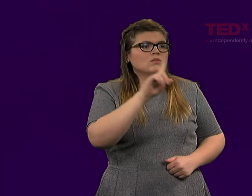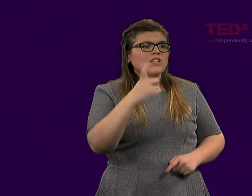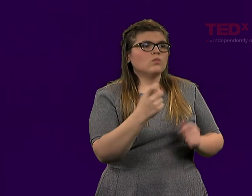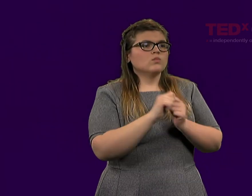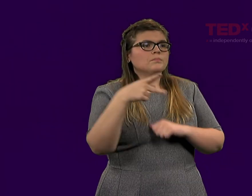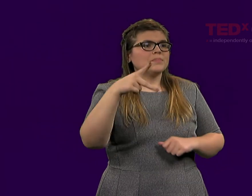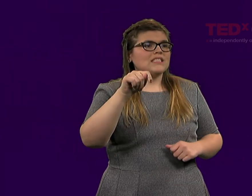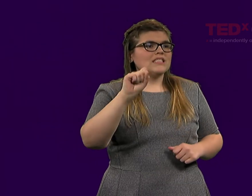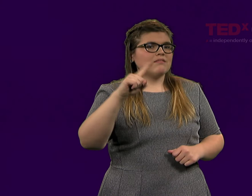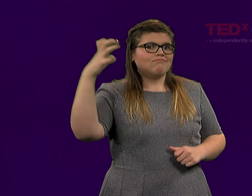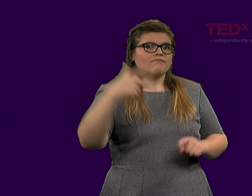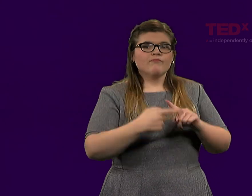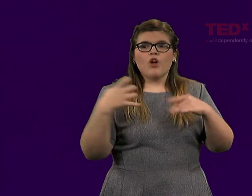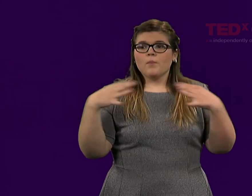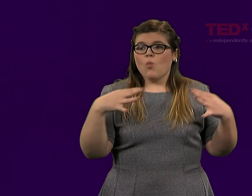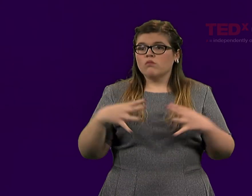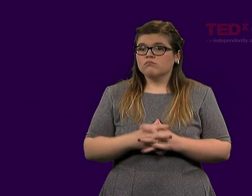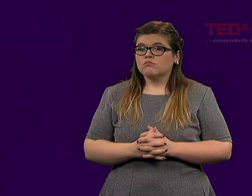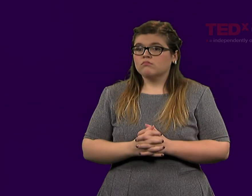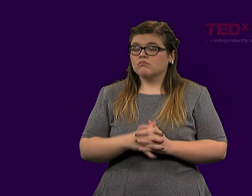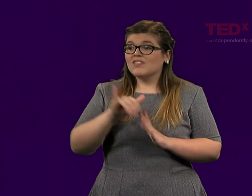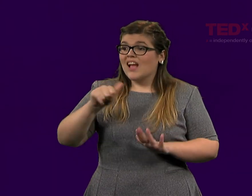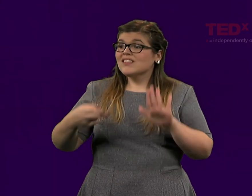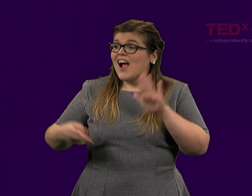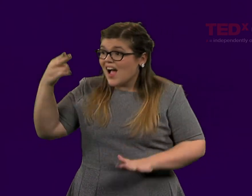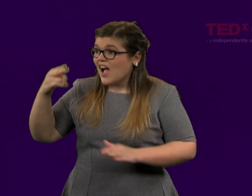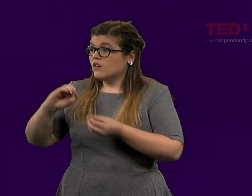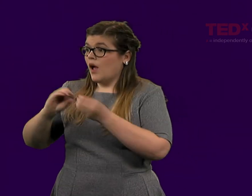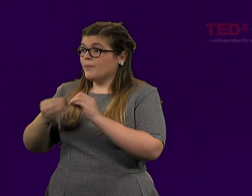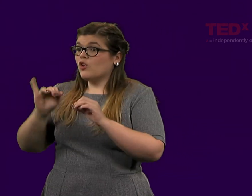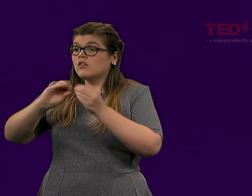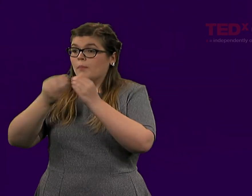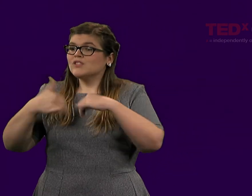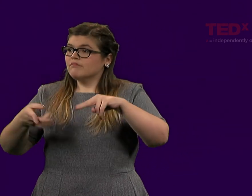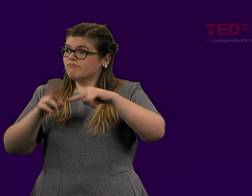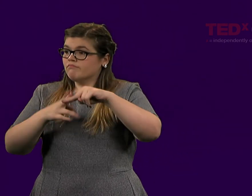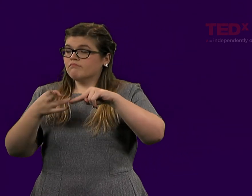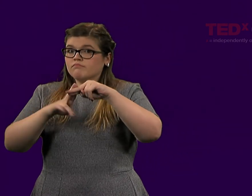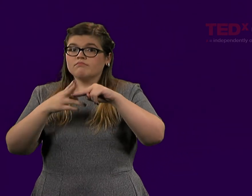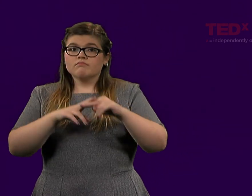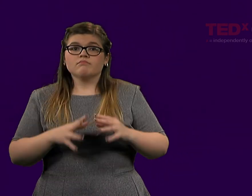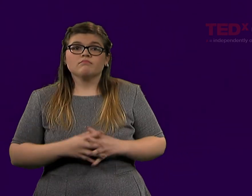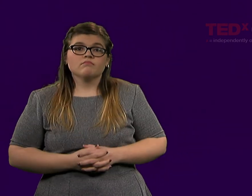with PTSD, and those numbers are steadily increasing. We spend more money on wars